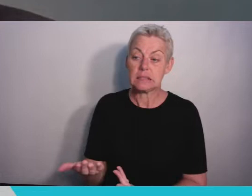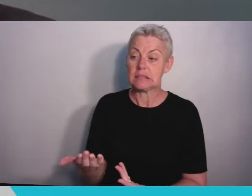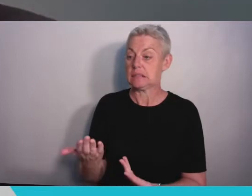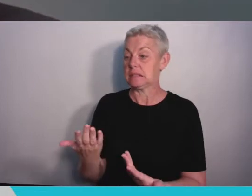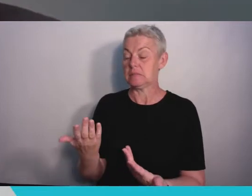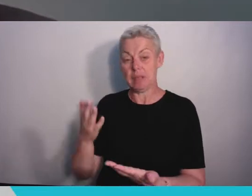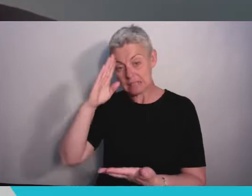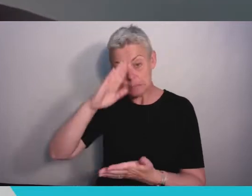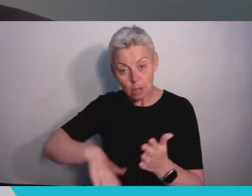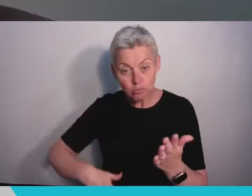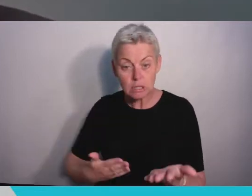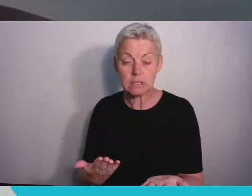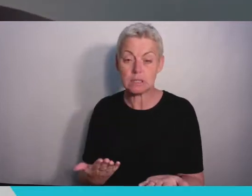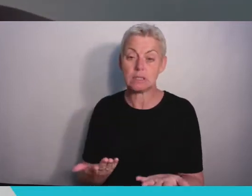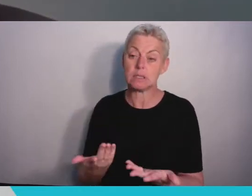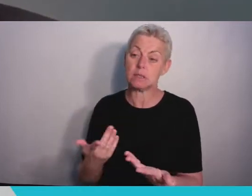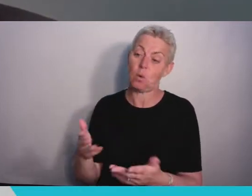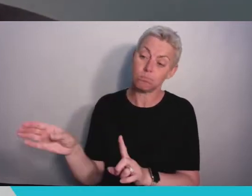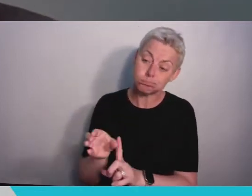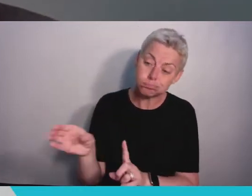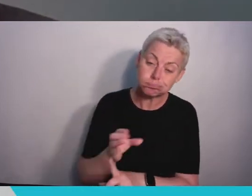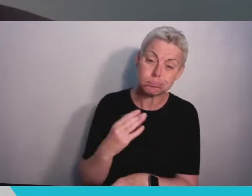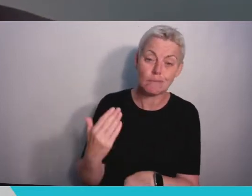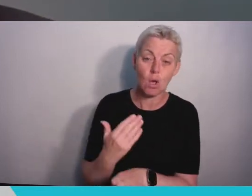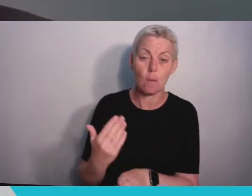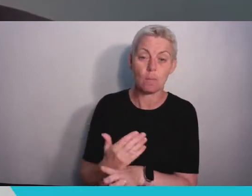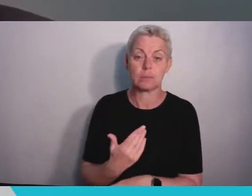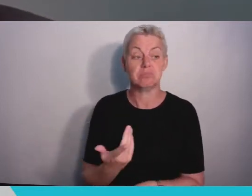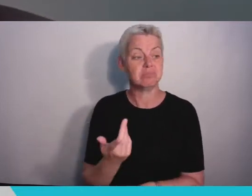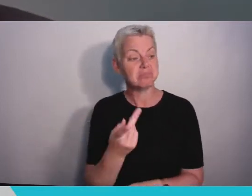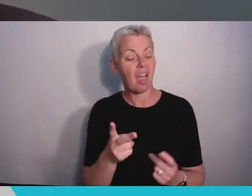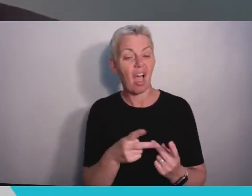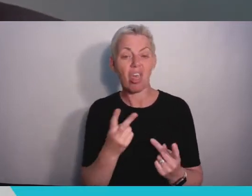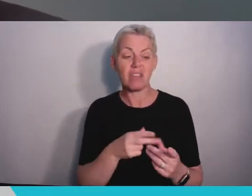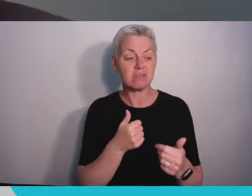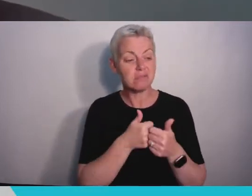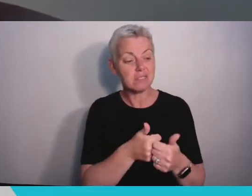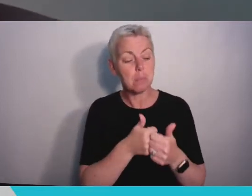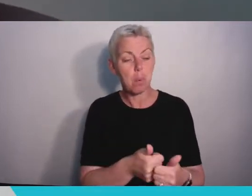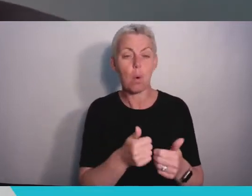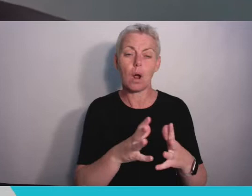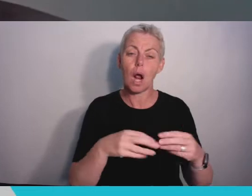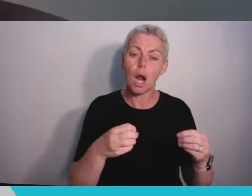support student clubs, societies and halls of residence associations, and who give us